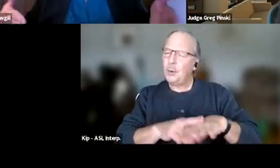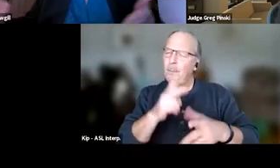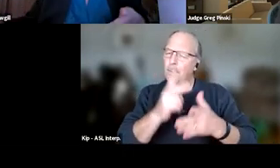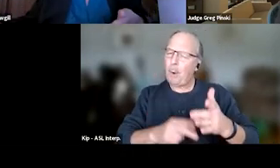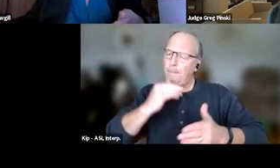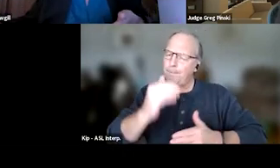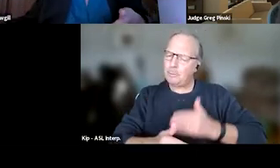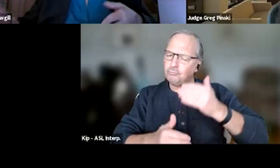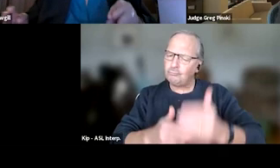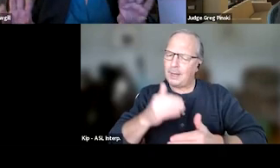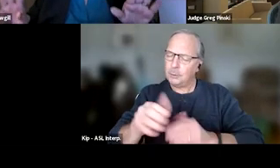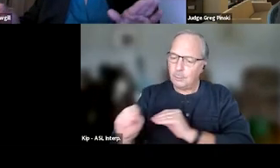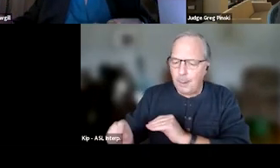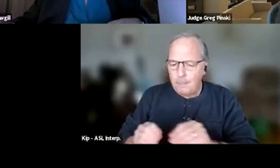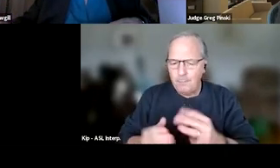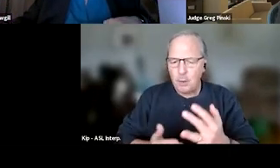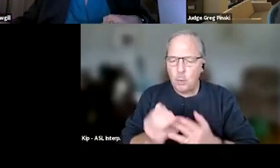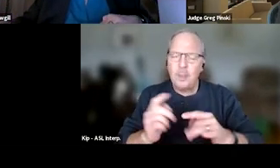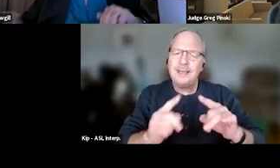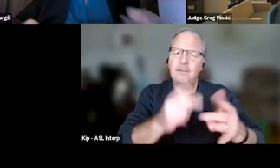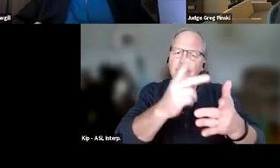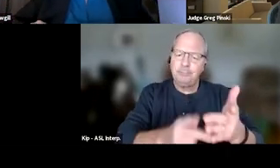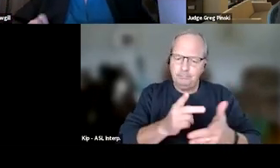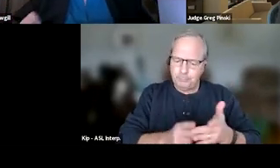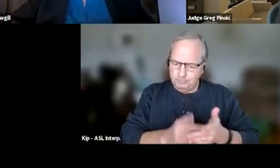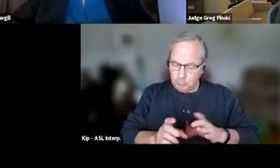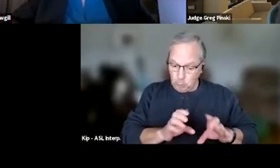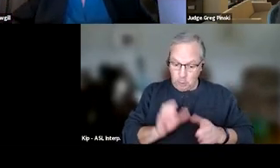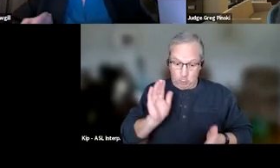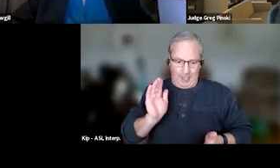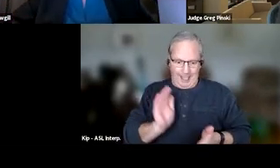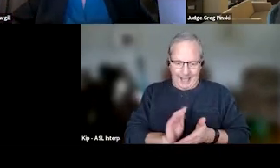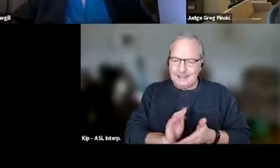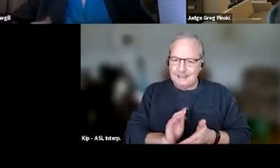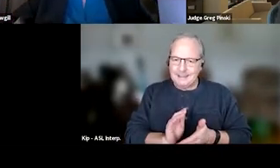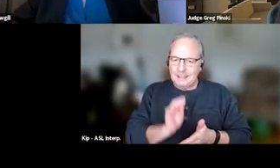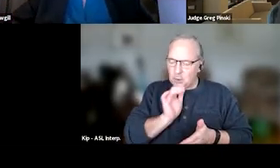As we're moving them through the phases, they're gonna start doing less. So don't take something away that they need.